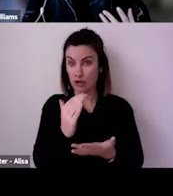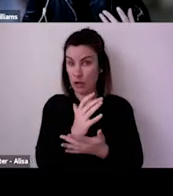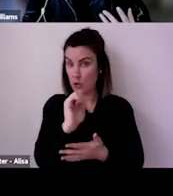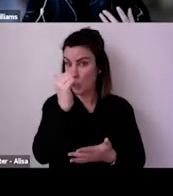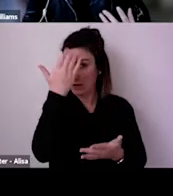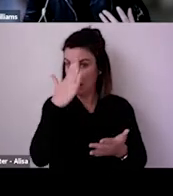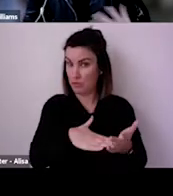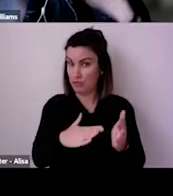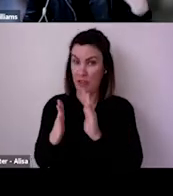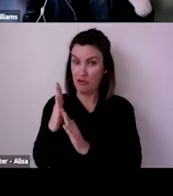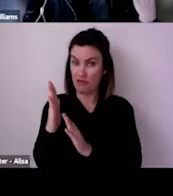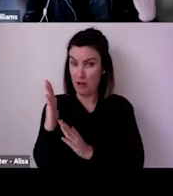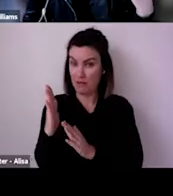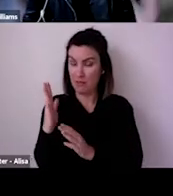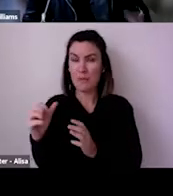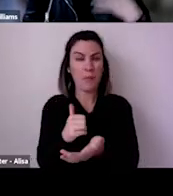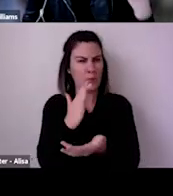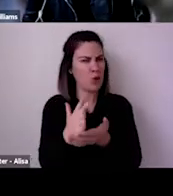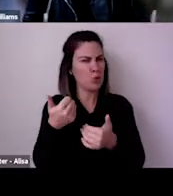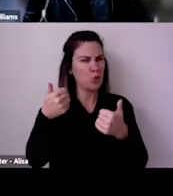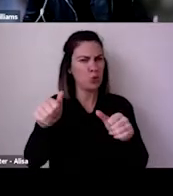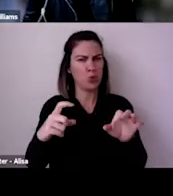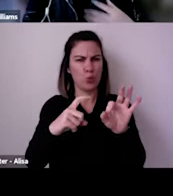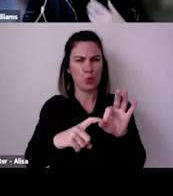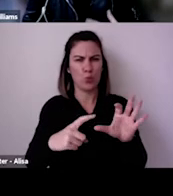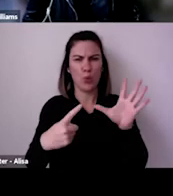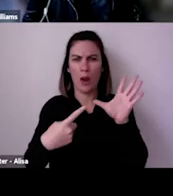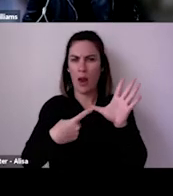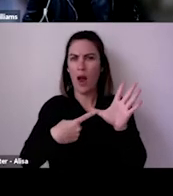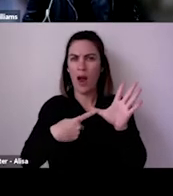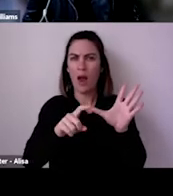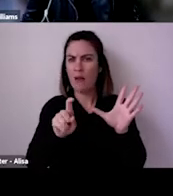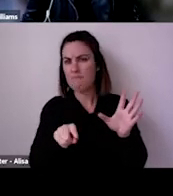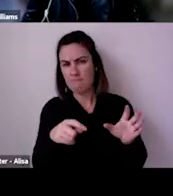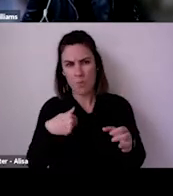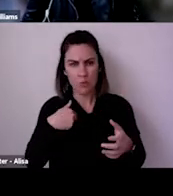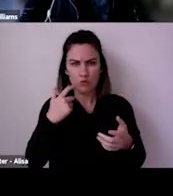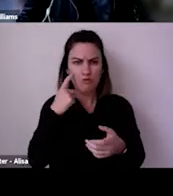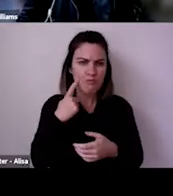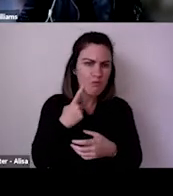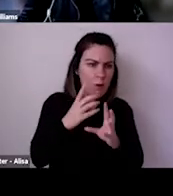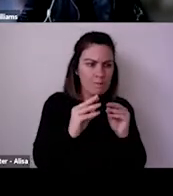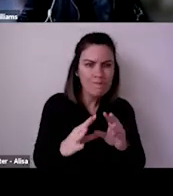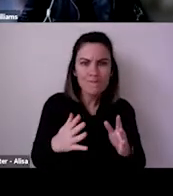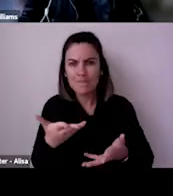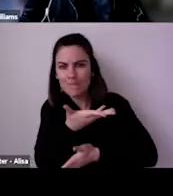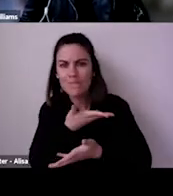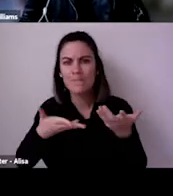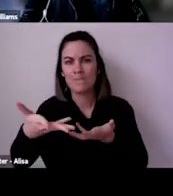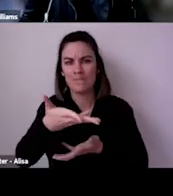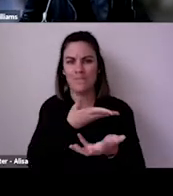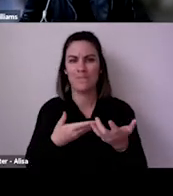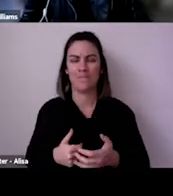to Americans and of course for most of last year we were insanely jealous of you all in